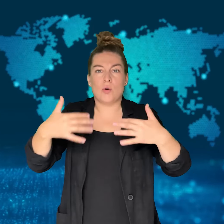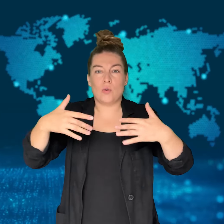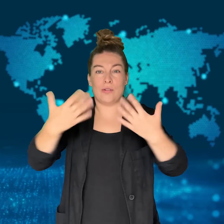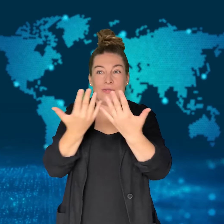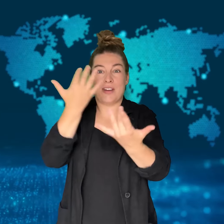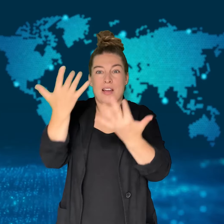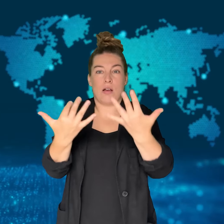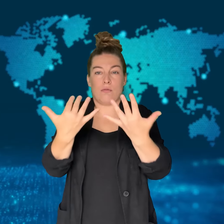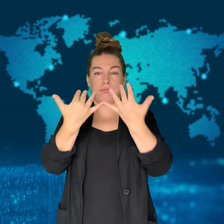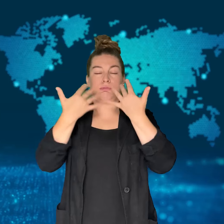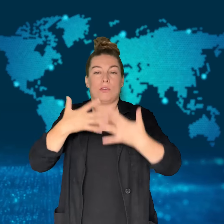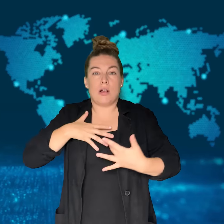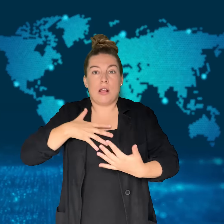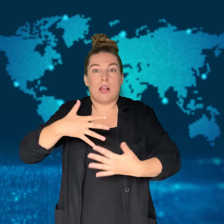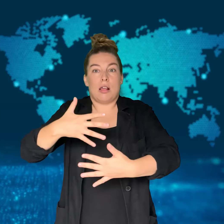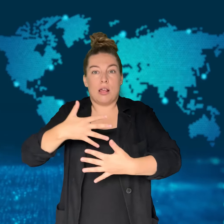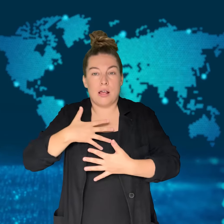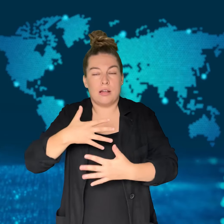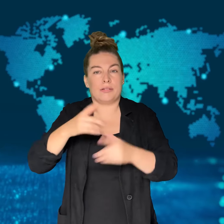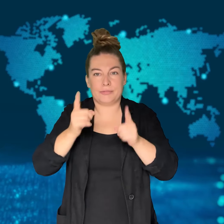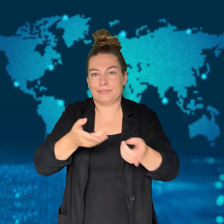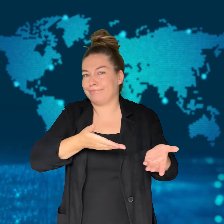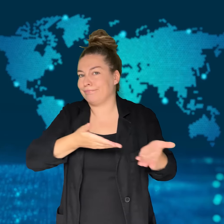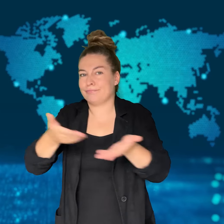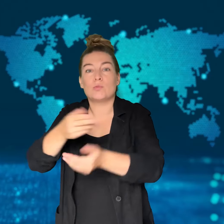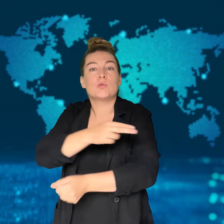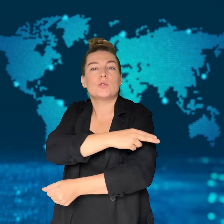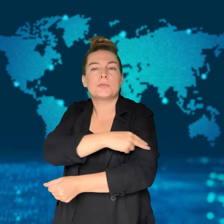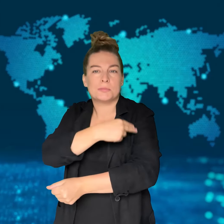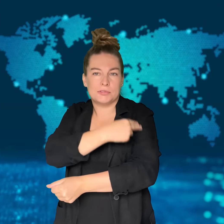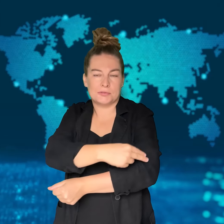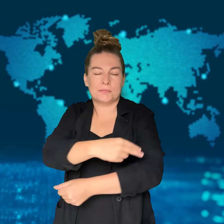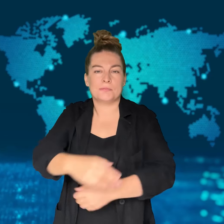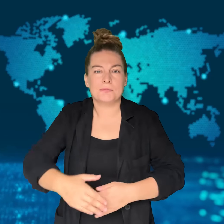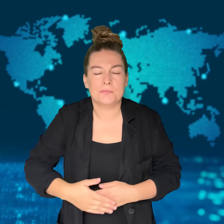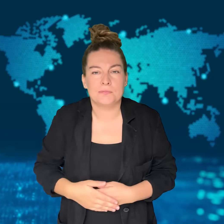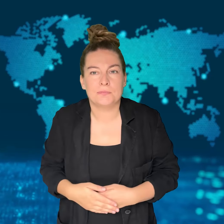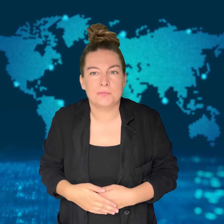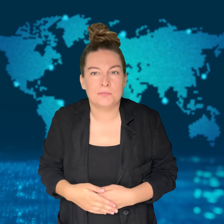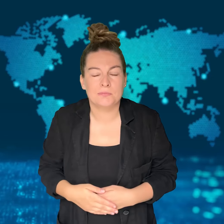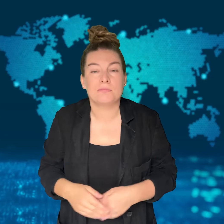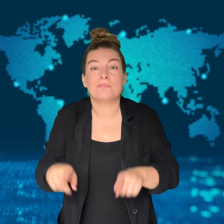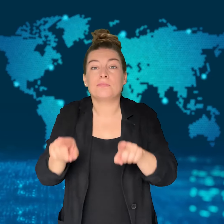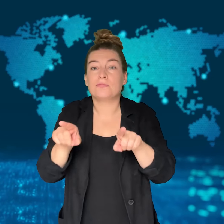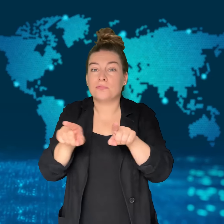Another had to be treated for injuries received from a fall.